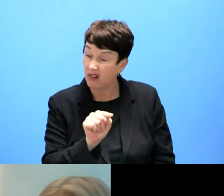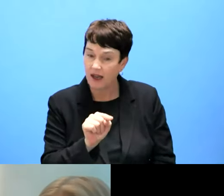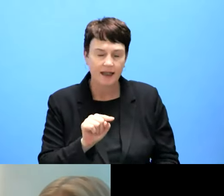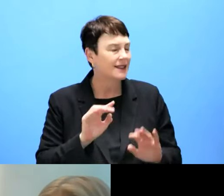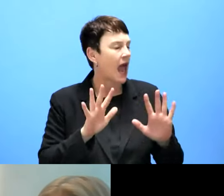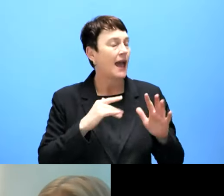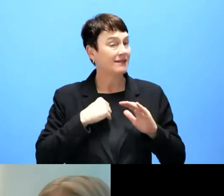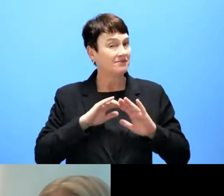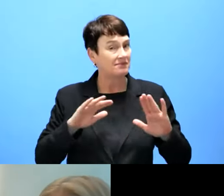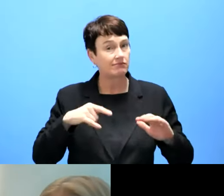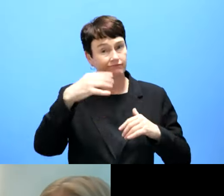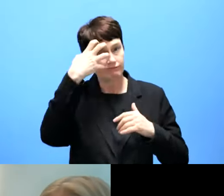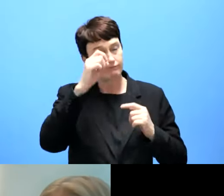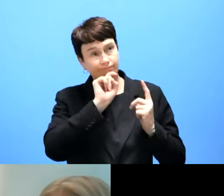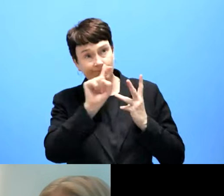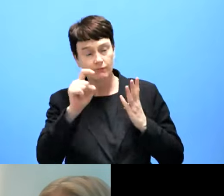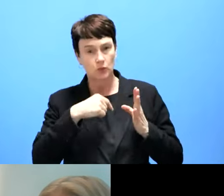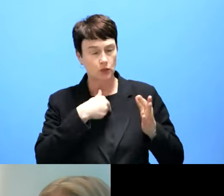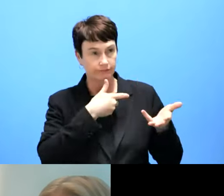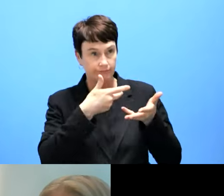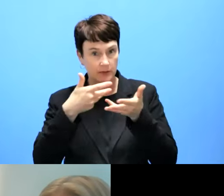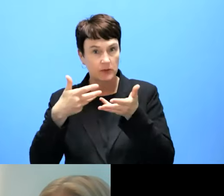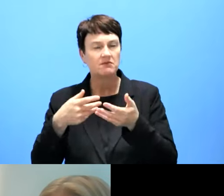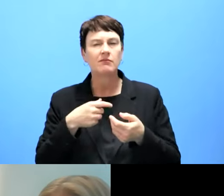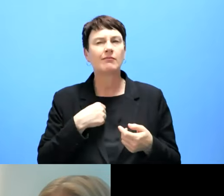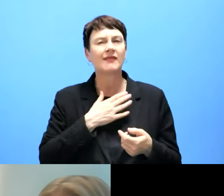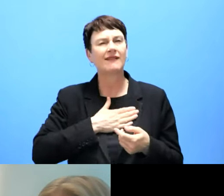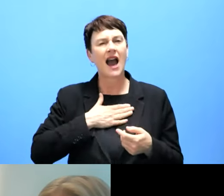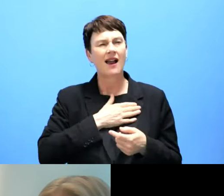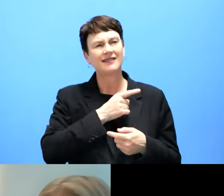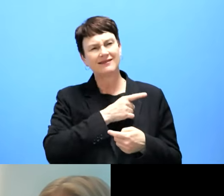the public sector body. I think they are actually pretty fair. We have to say that. So it's not